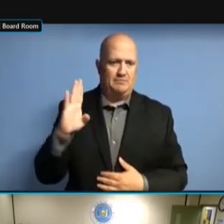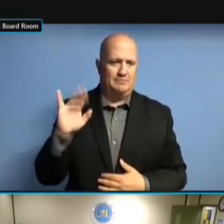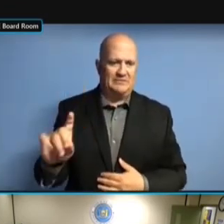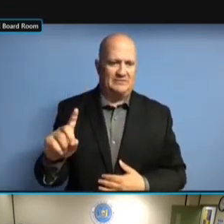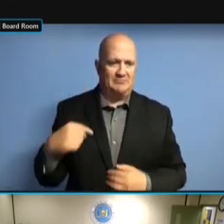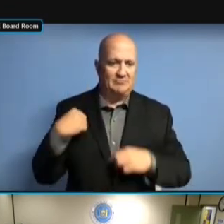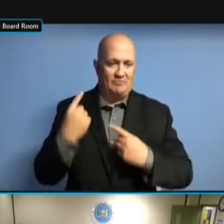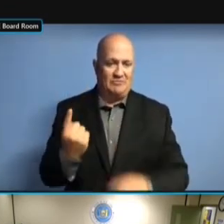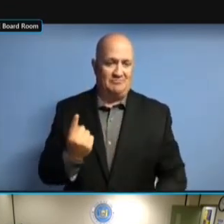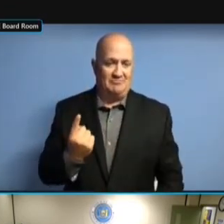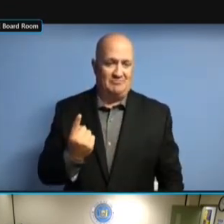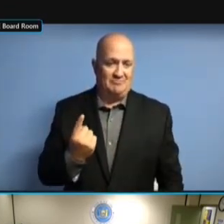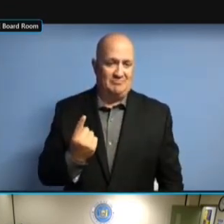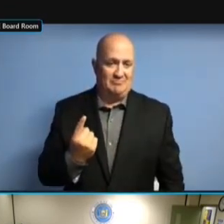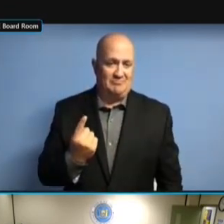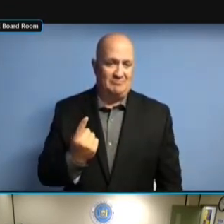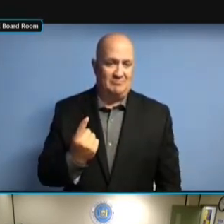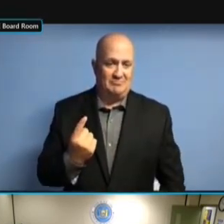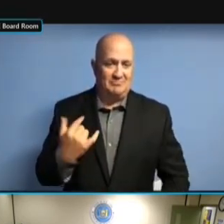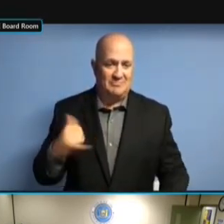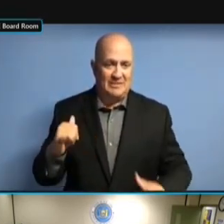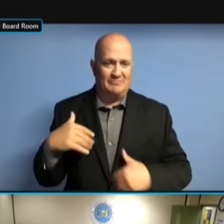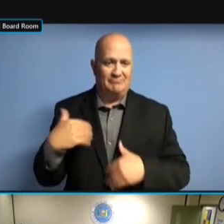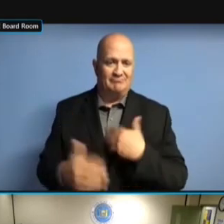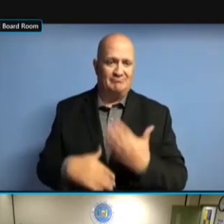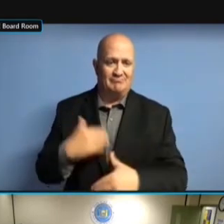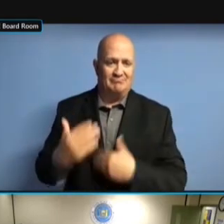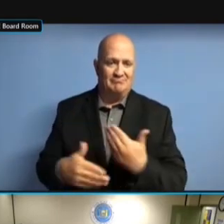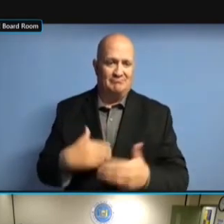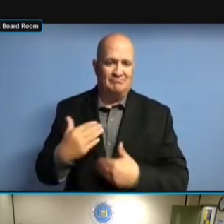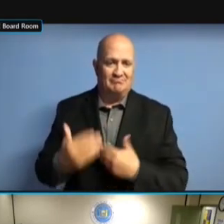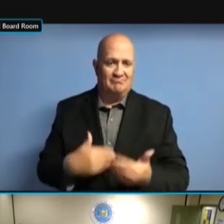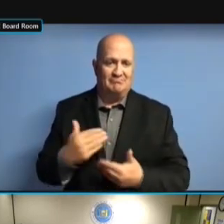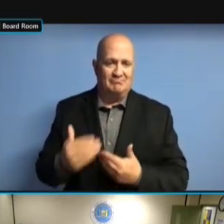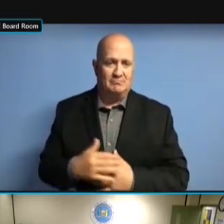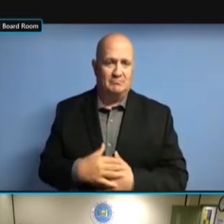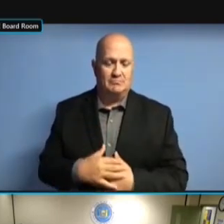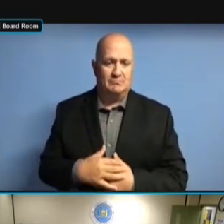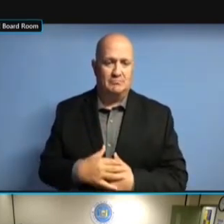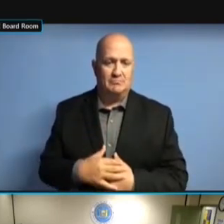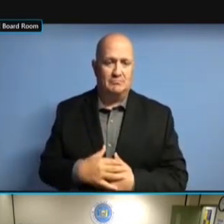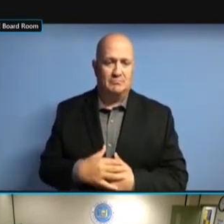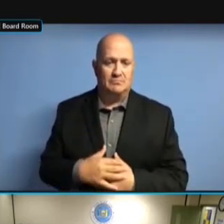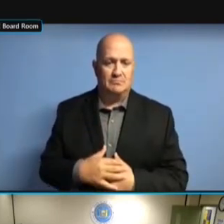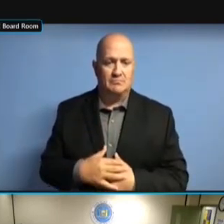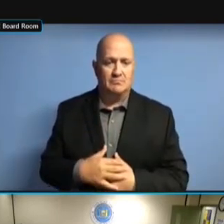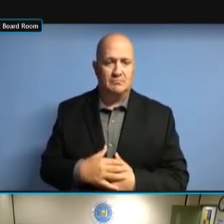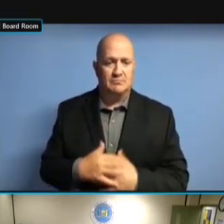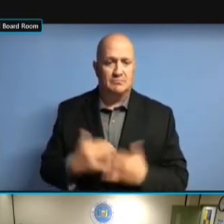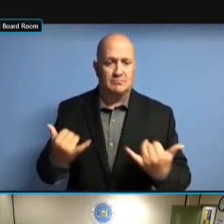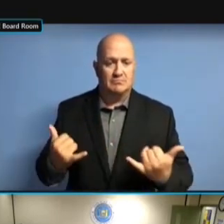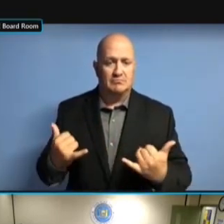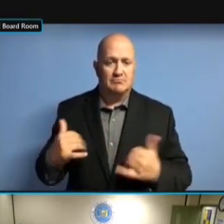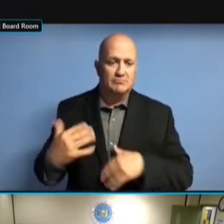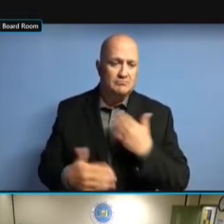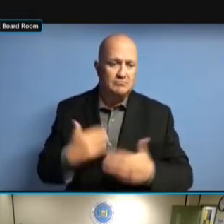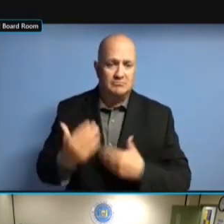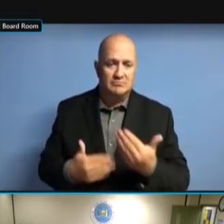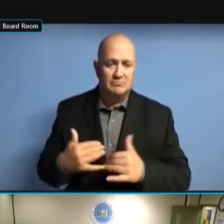HAVING CONVERSATIONS WITH THEM. THEY HAVE NOT SUBMITTED ANY THEY HAVE NOT SUBMITTED ANY THEY HAVE NOT SUBMITTED ANY SOFTWARE THEY HAVE NOT SUBMITTED ANY SOFTWARE OR THEY HAVE NOT SUBMITTED ANY SOFTWARE OR HARDWARE THEY HAVE NOT SUBMITTED ANY SOFTWARE OR HARDWARE FOR THEY HAVE NOT SUBMITTED ANY SOFTWARE OR HARDWARE FOR US THEY HAVE NOT SUBMITTED ANY SOFTWARE OR HARDWARE FOR US TO SOFTWARE OR HARDWARE FOR US TO SOFTWARE OR HARDWARE FOR US TO REVIEW. REVIEW. REVIEW. WE REVIEW. WE DID REVIEW. WE DID HAVE REVIEW. WE DID HAVE CONVERSATION REVIEW. WE DID HAVE CONVERSATION WITH WE DID HAVE CONVERSATION WITH WE DID HAVE CONVERSATION WITH CLEAR WE DID HAVE CONVERSATION WITH CLEAR BALLOT WE DID HAVE CONVERSATION WITH CLEAR BALLOT LAST WE DID HAVE CONVERSATION WITH CLEAR BALLOT LAST WEEK.